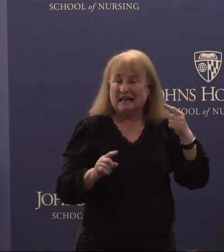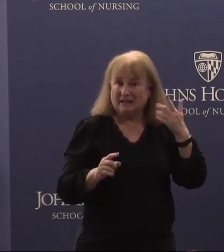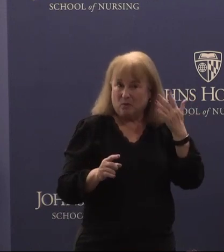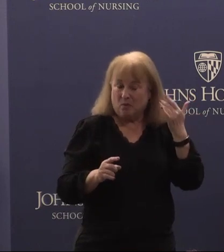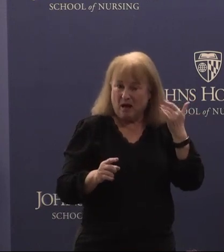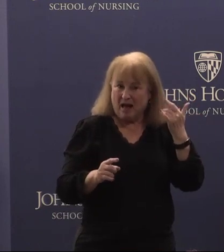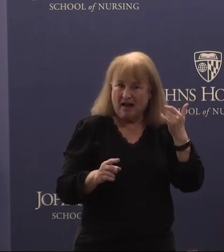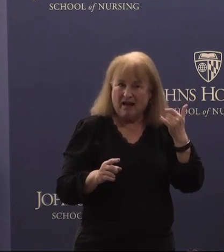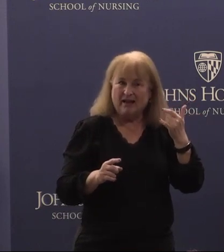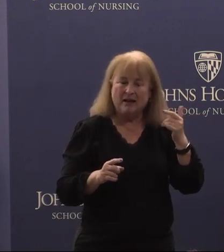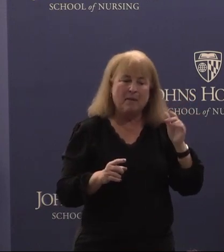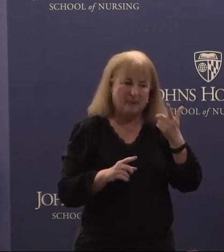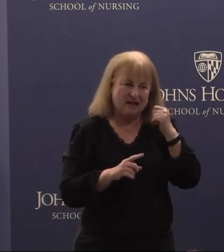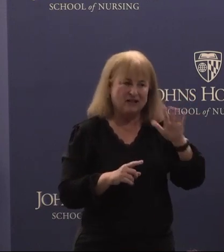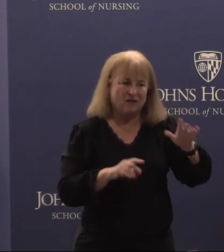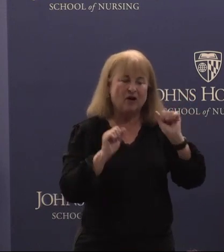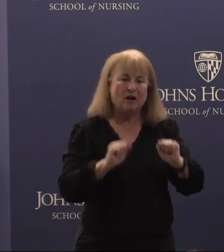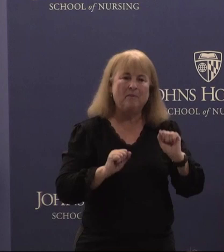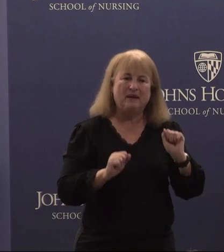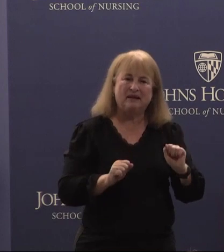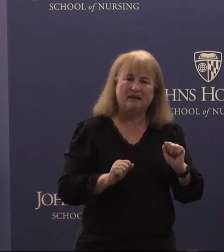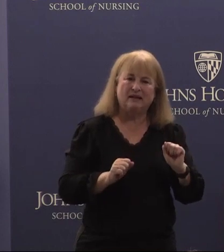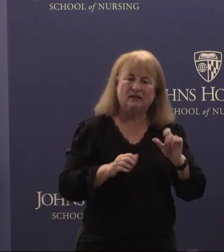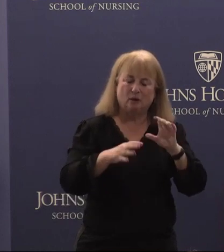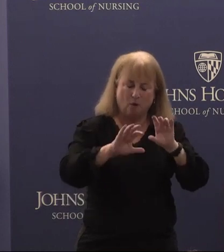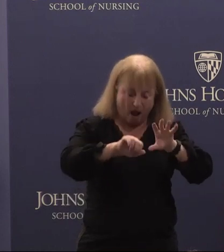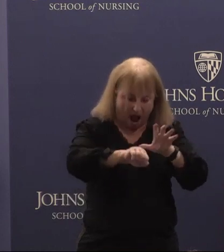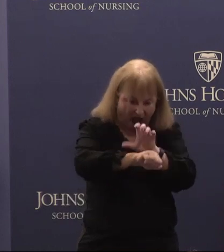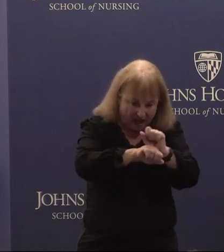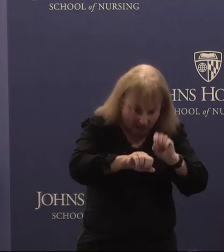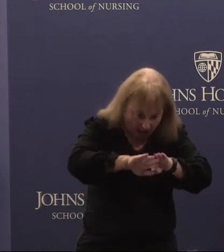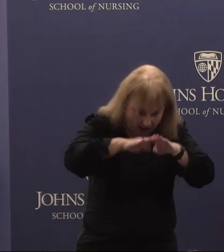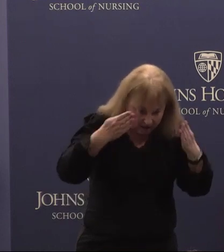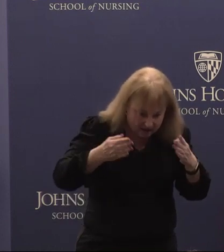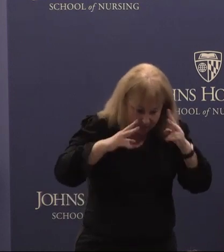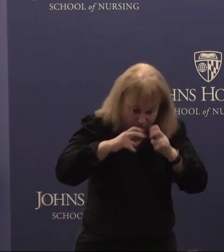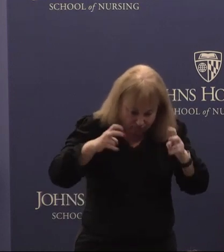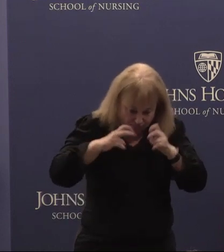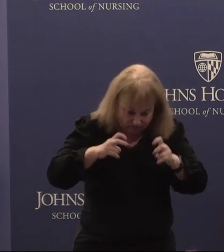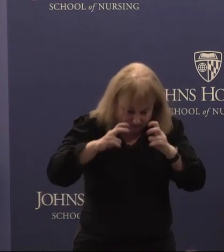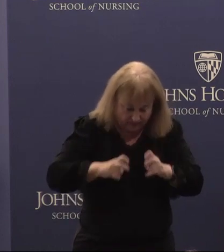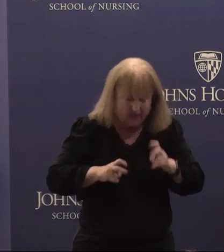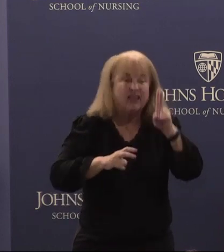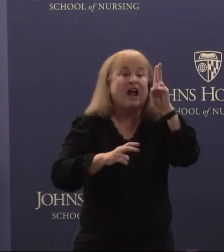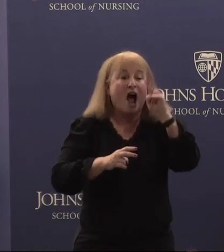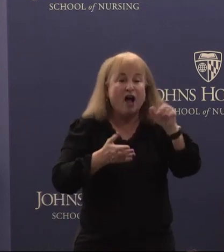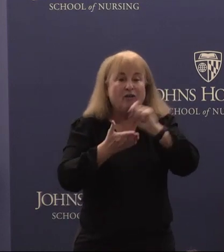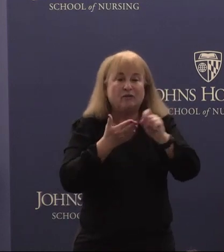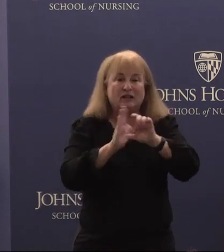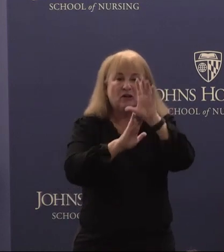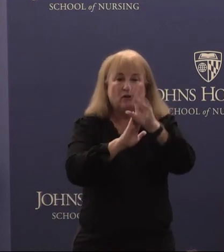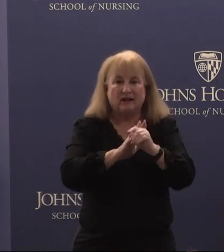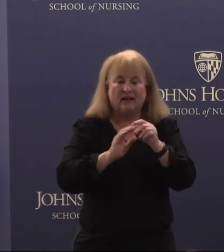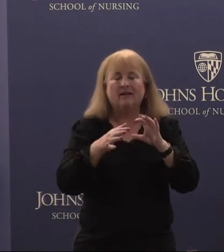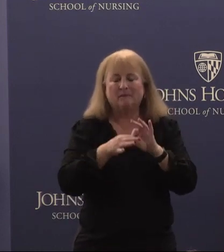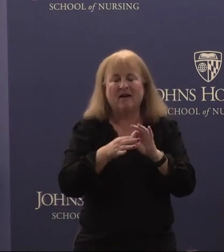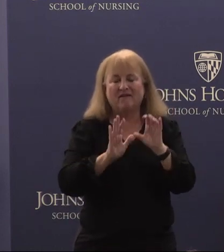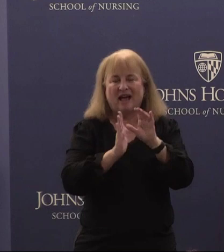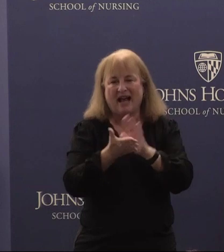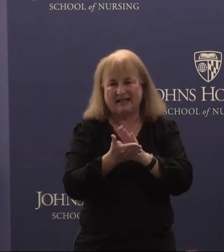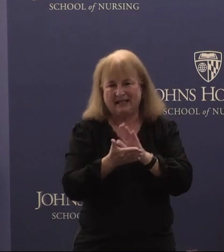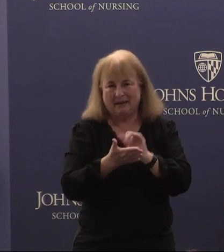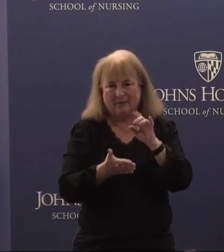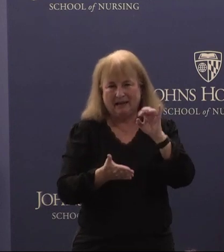part to her ability to unlock and decode the unwritten curriculum of academia, to turn down